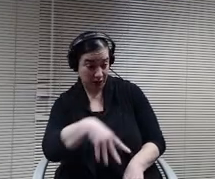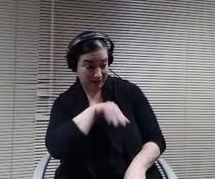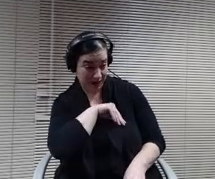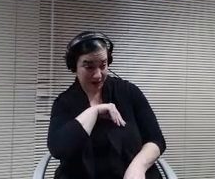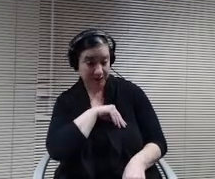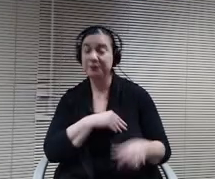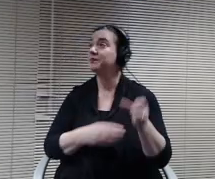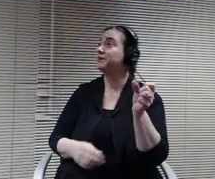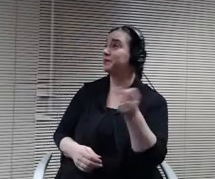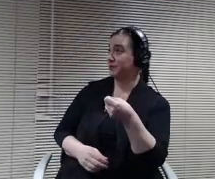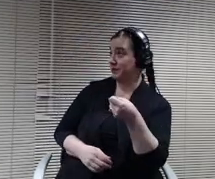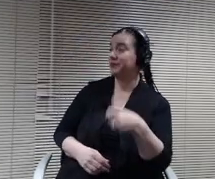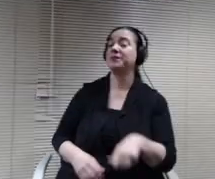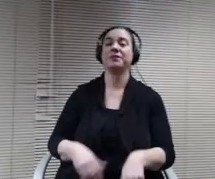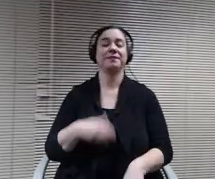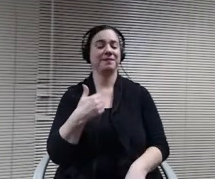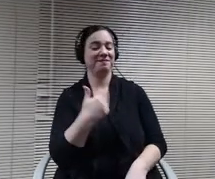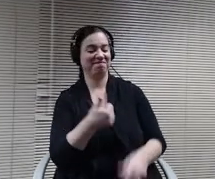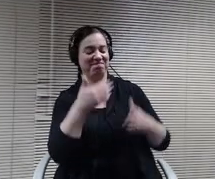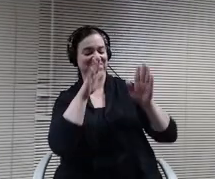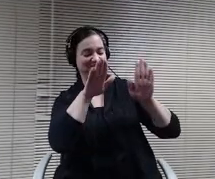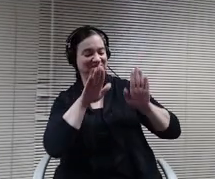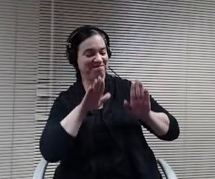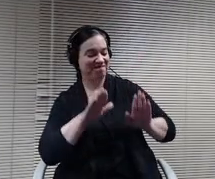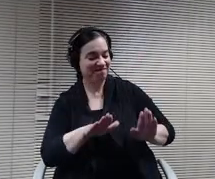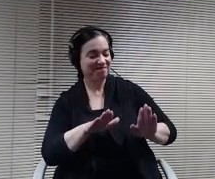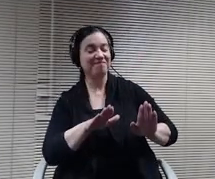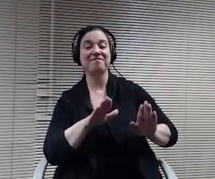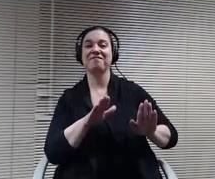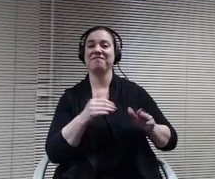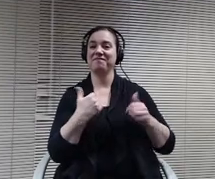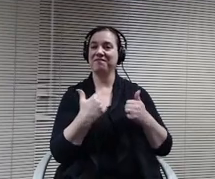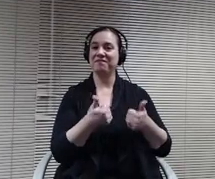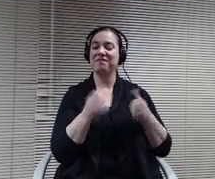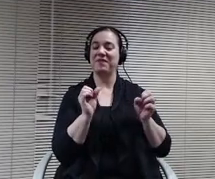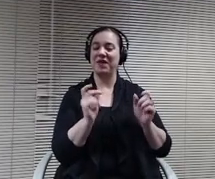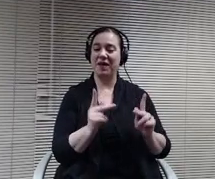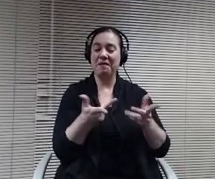Wonderful, great. Let's move to A roll call vote.